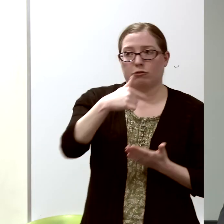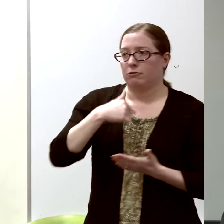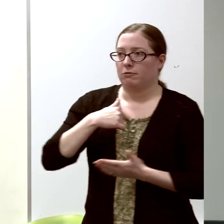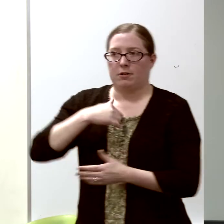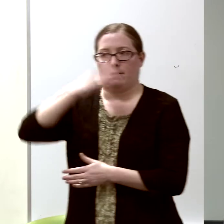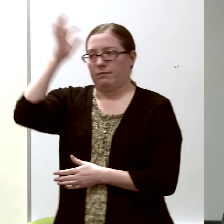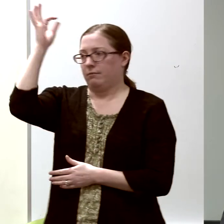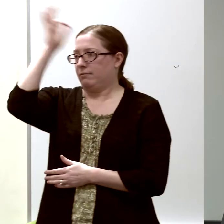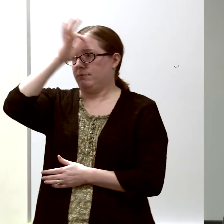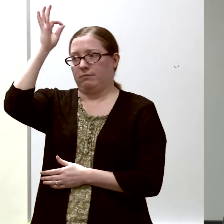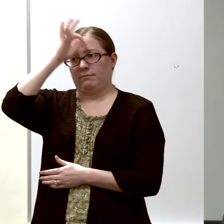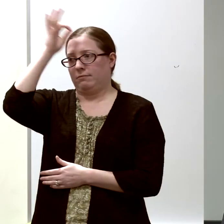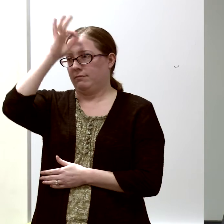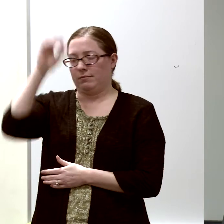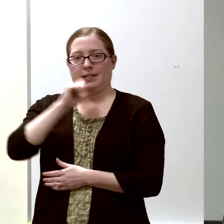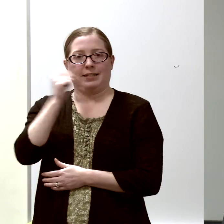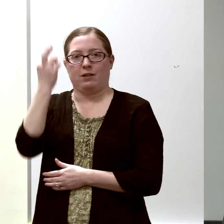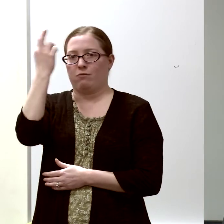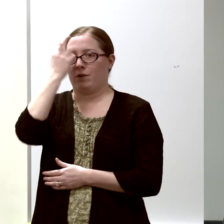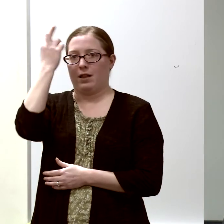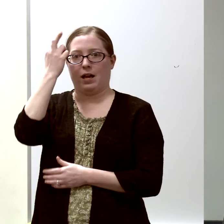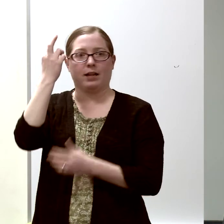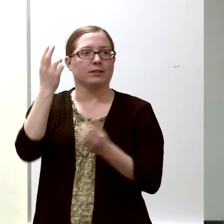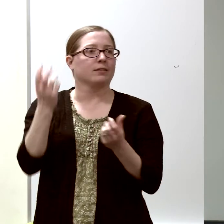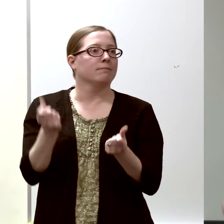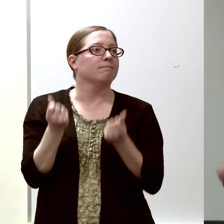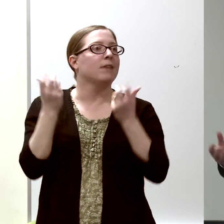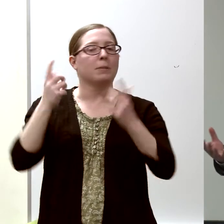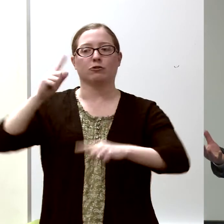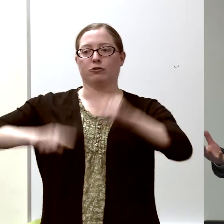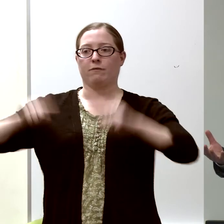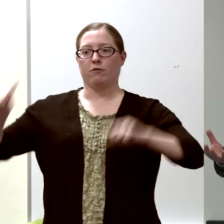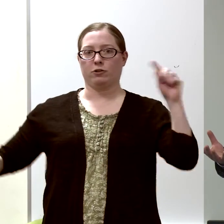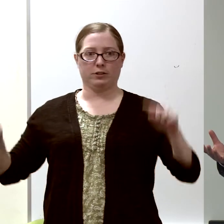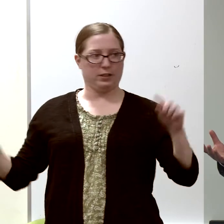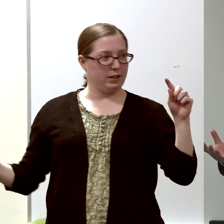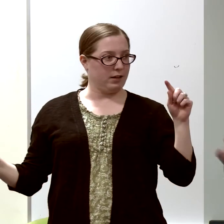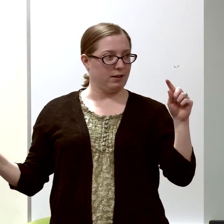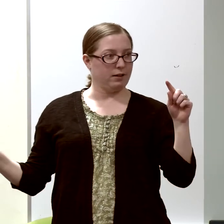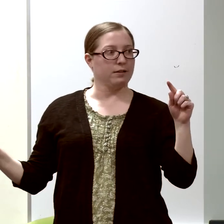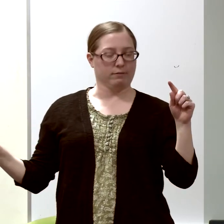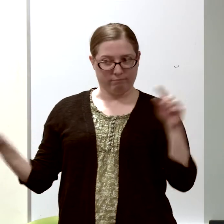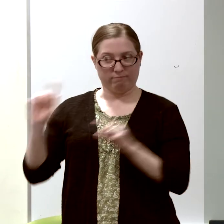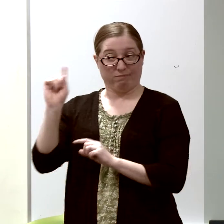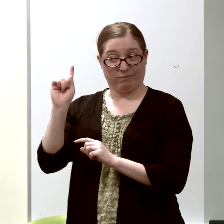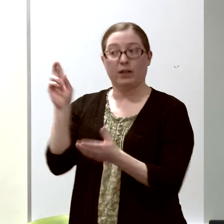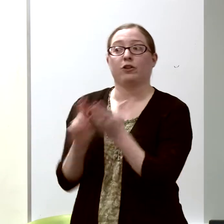that the kind of diversity that you have at a university